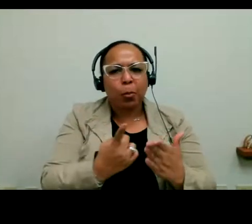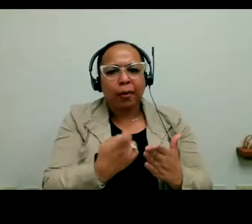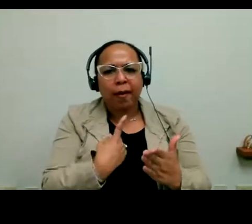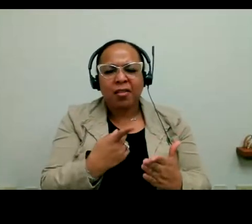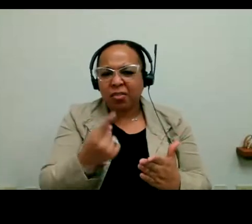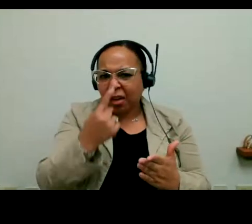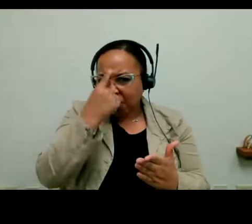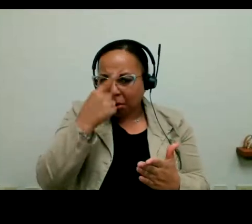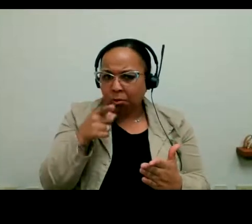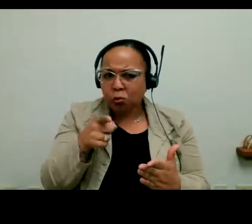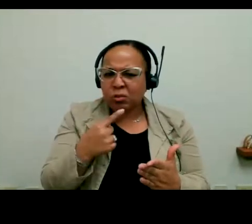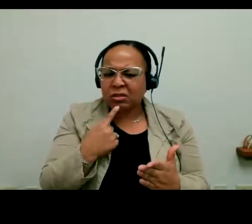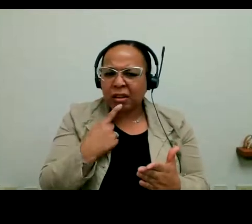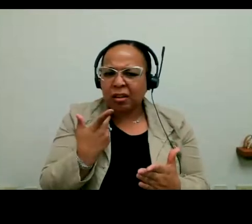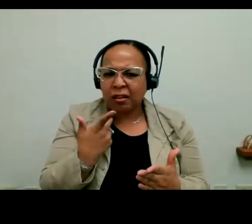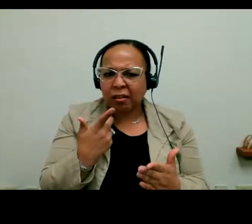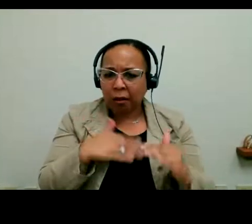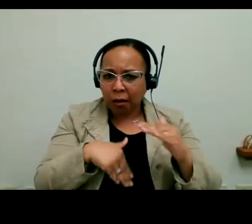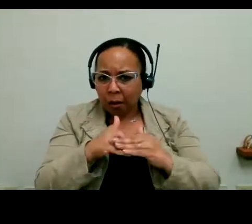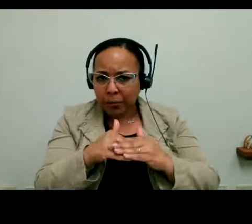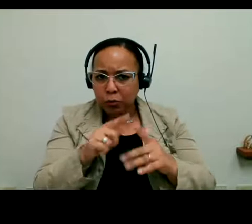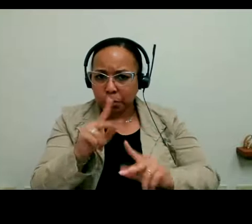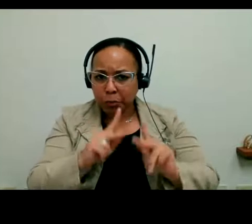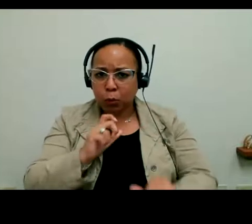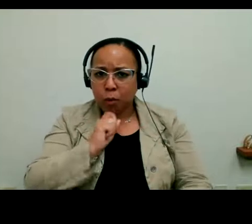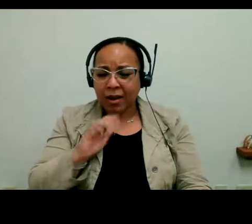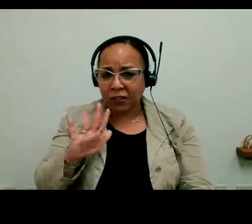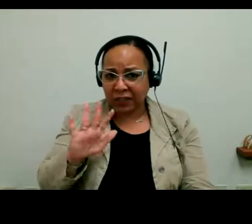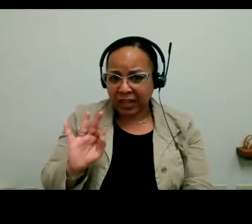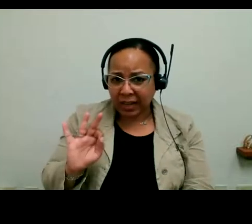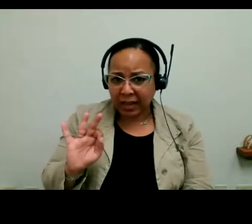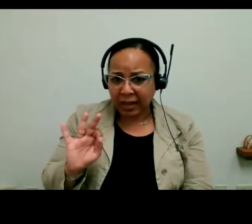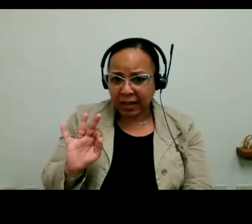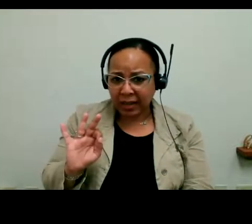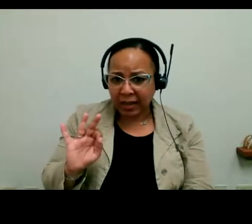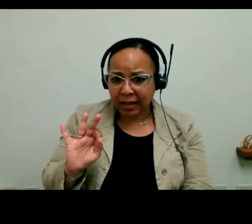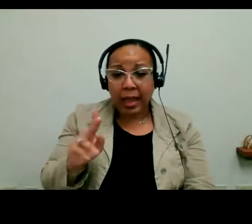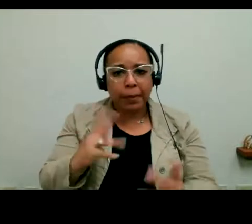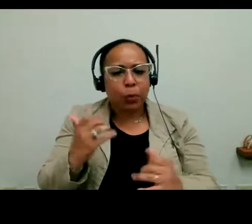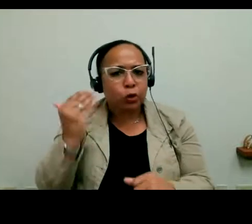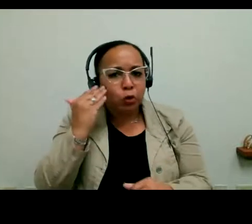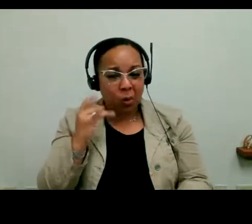And people wanted to know if that's a limit and if so, what happens to people who are over 59?